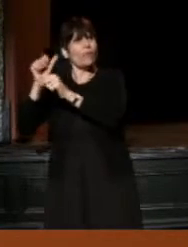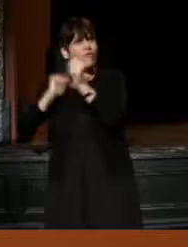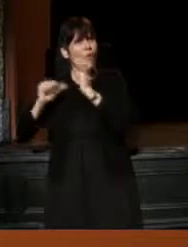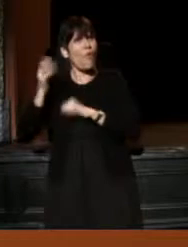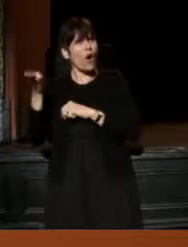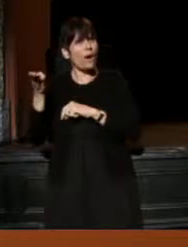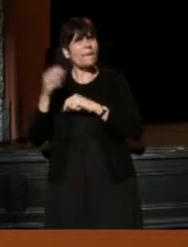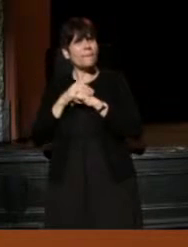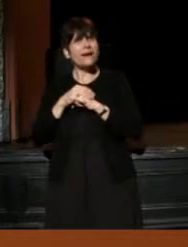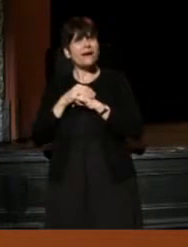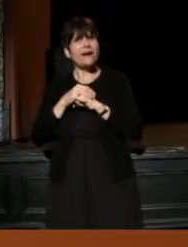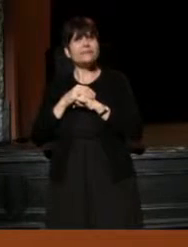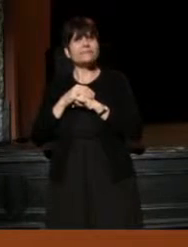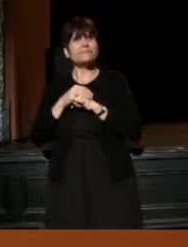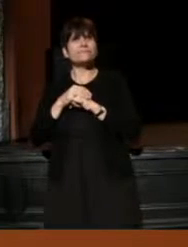Very simple.